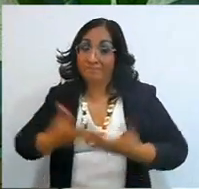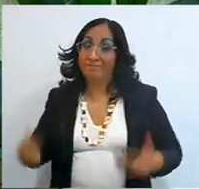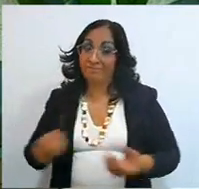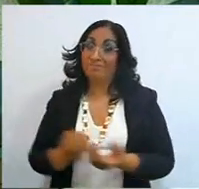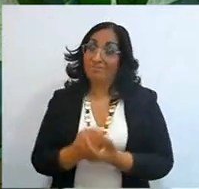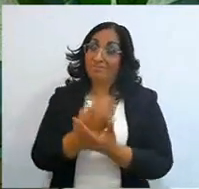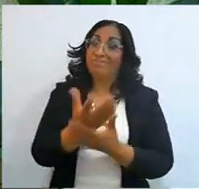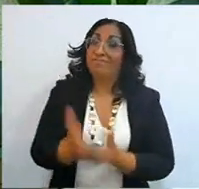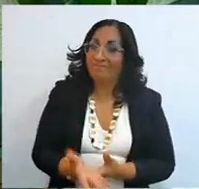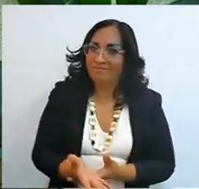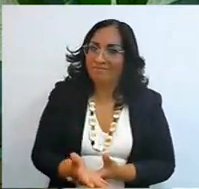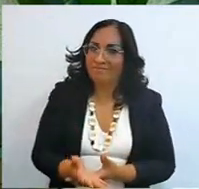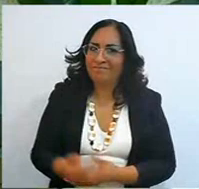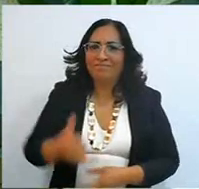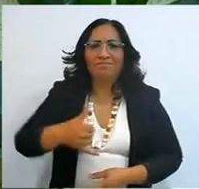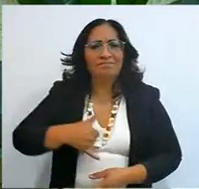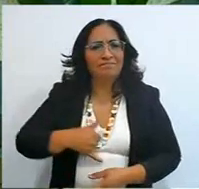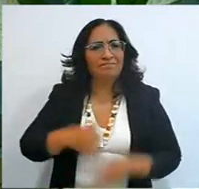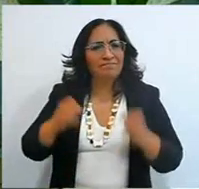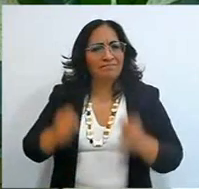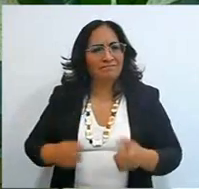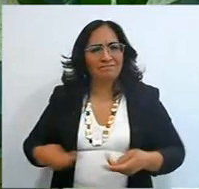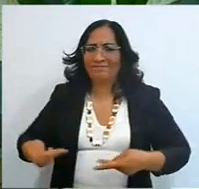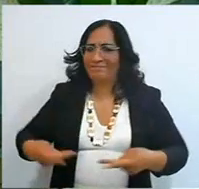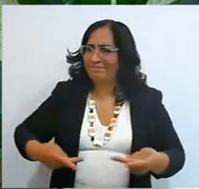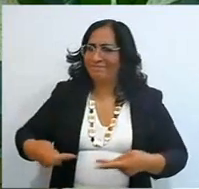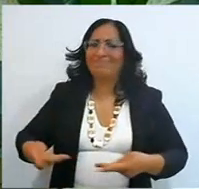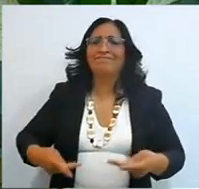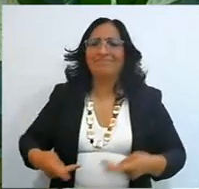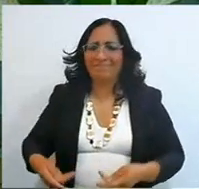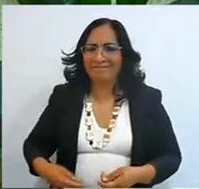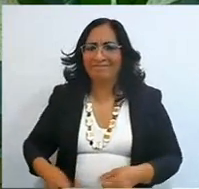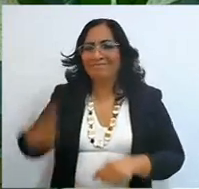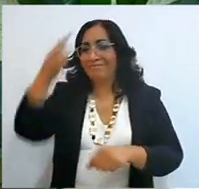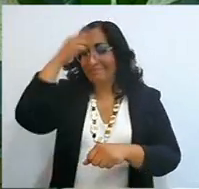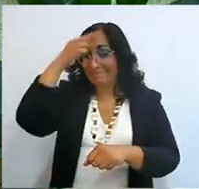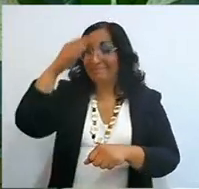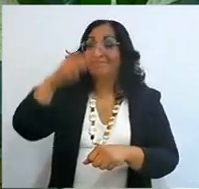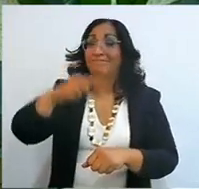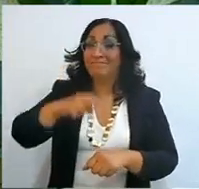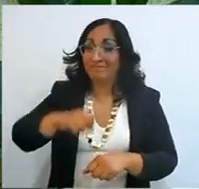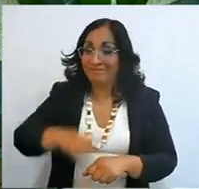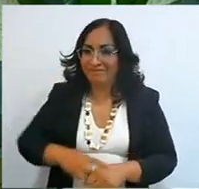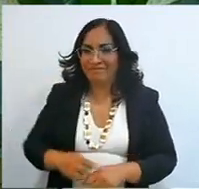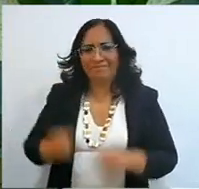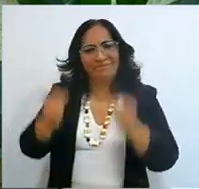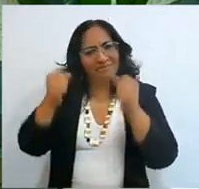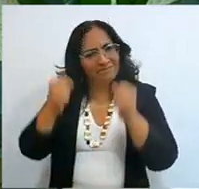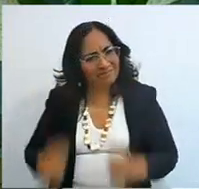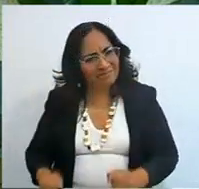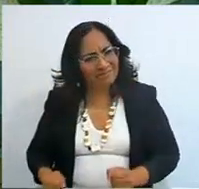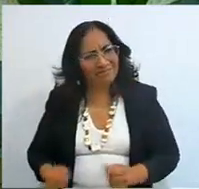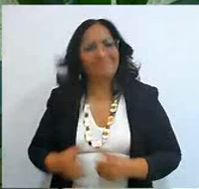I was strengthened in faith, I was believing that if I asked for it believing I would receive it,